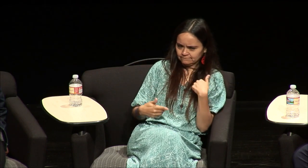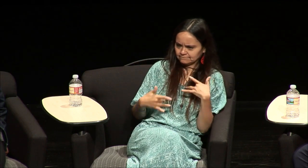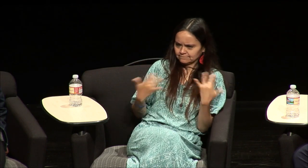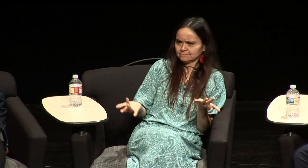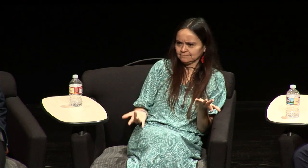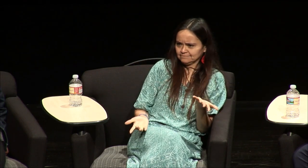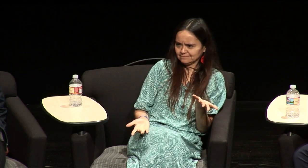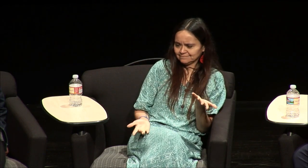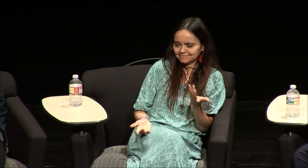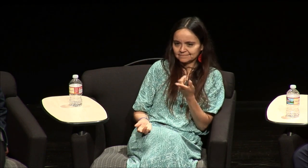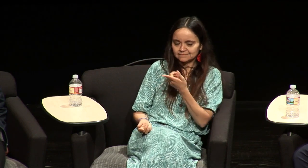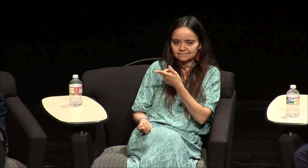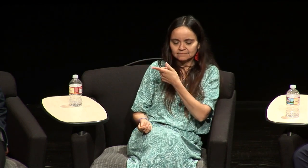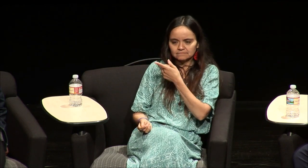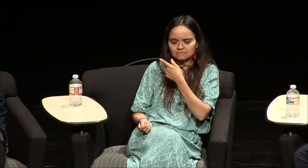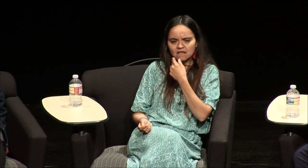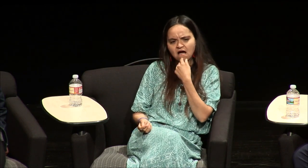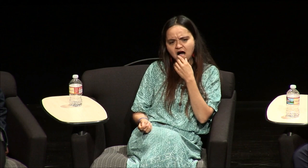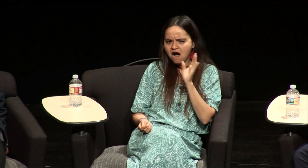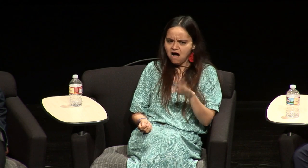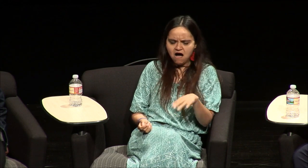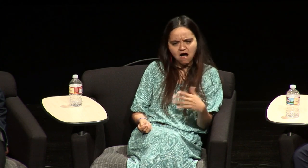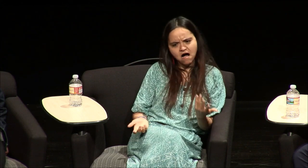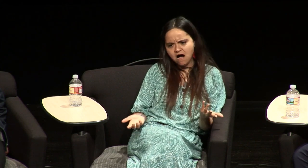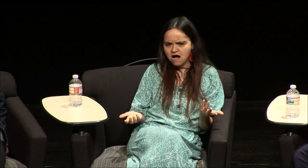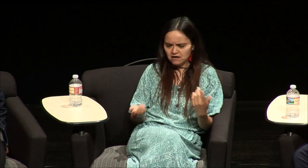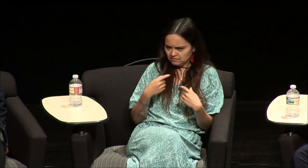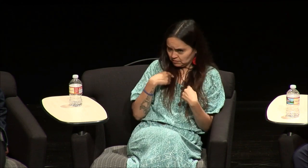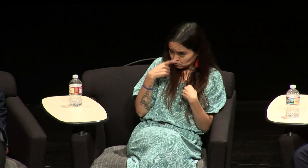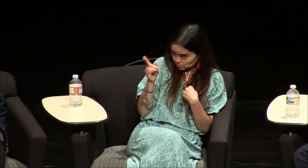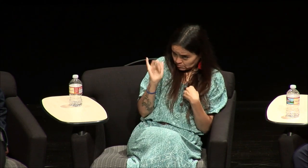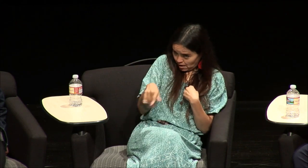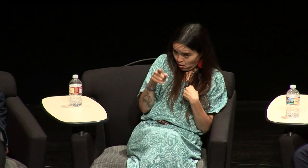about me I'm I'm deaf what's wrong with me and he's like uh-uh